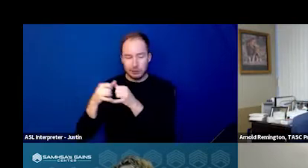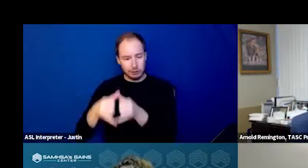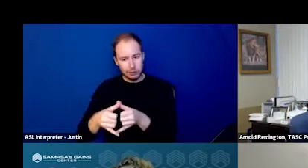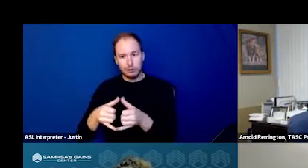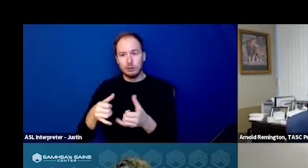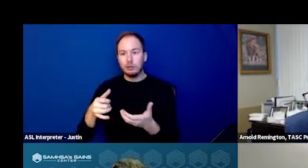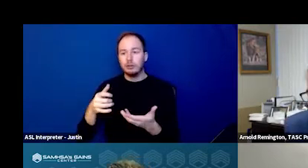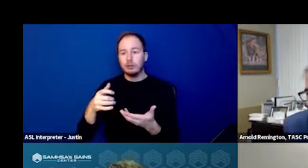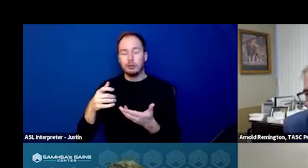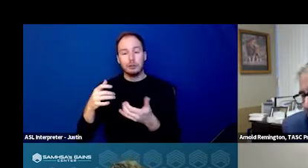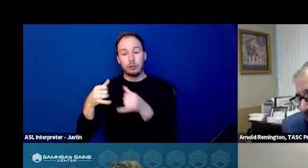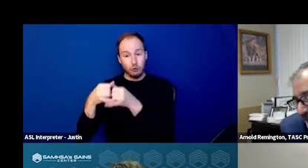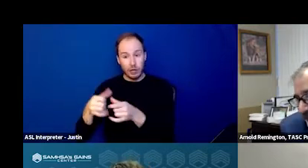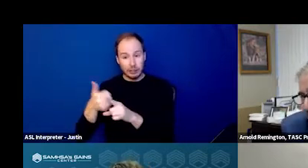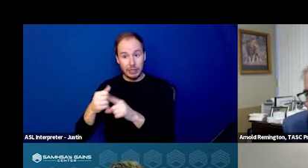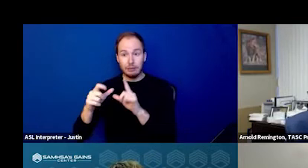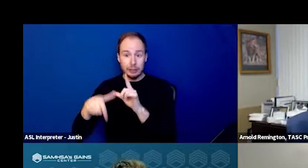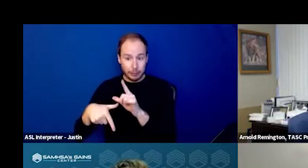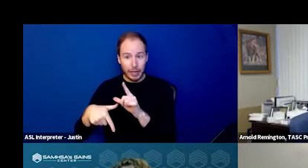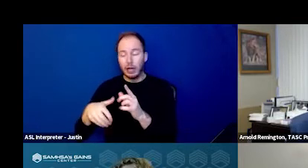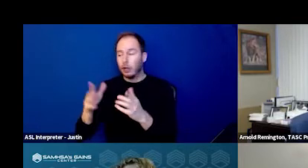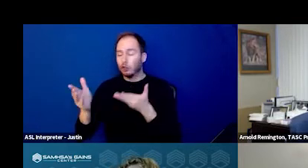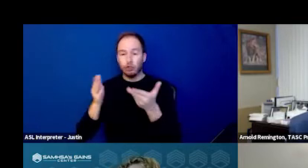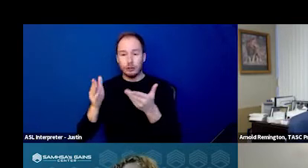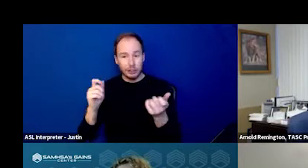grants expire, services change, et cetera, et cetera.